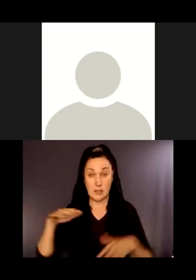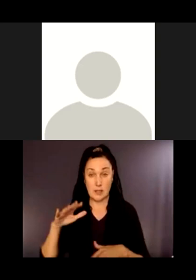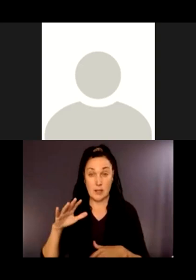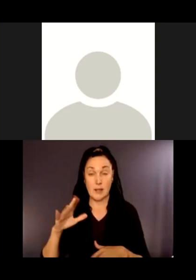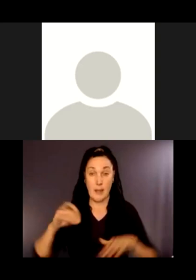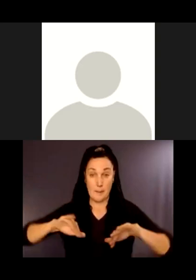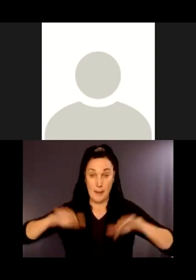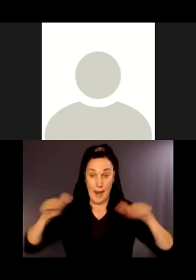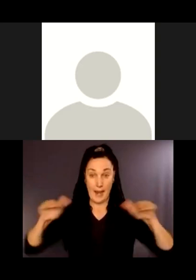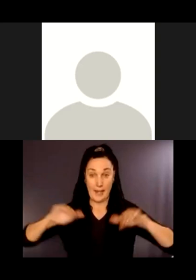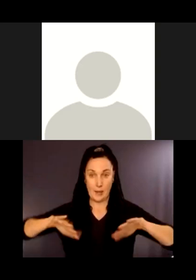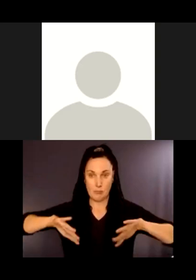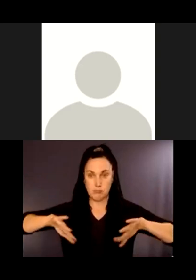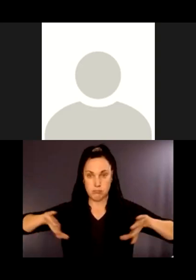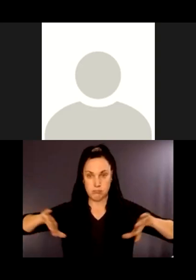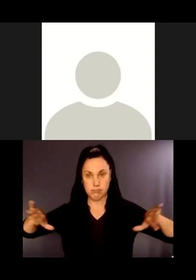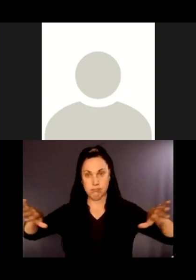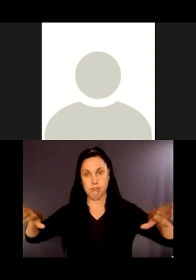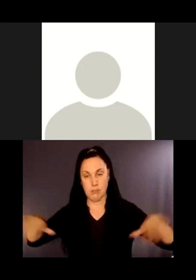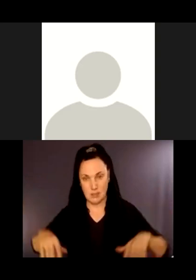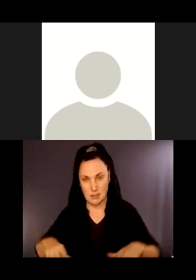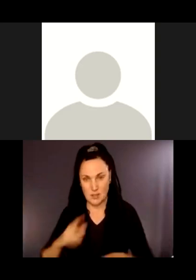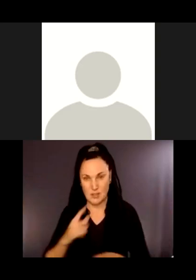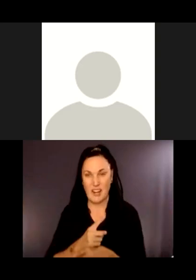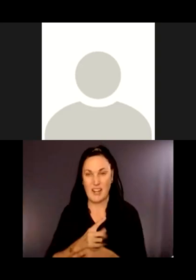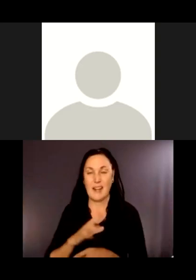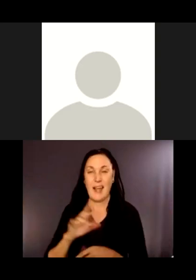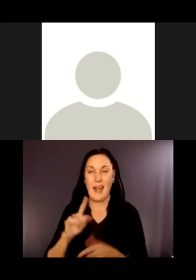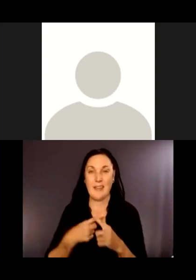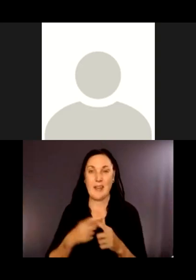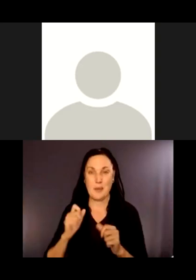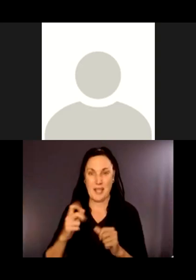It's a very muddy creek and it's moving around. It scours the bank and exposes the pipe.